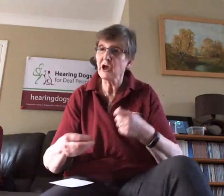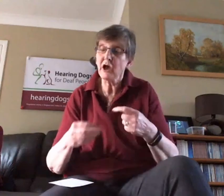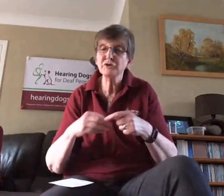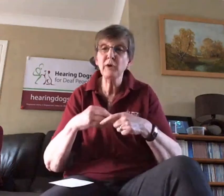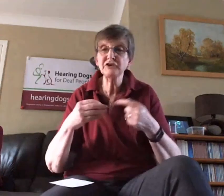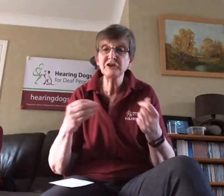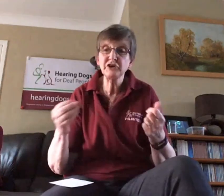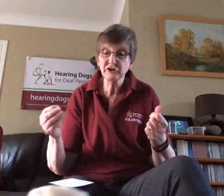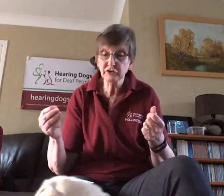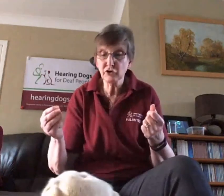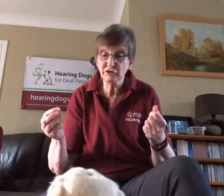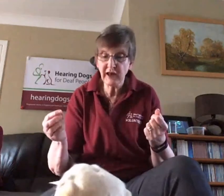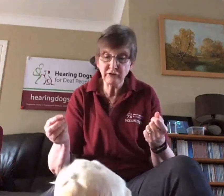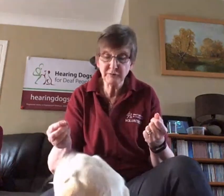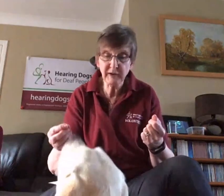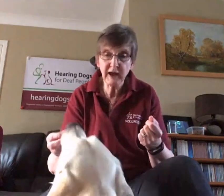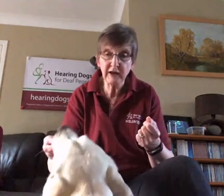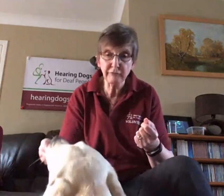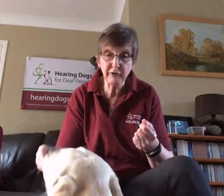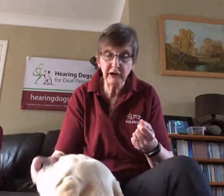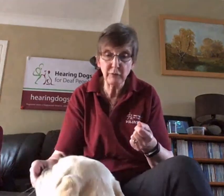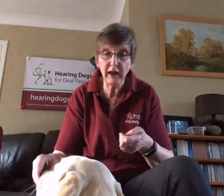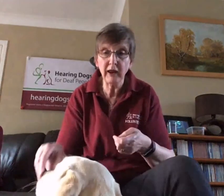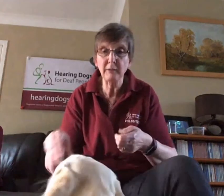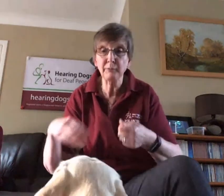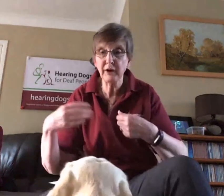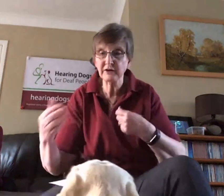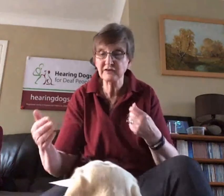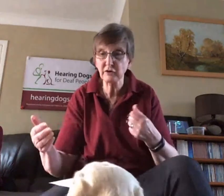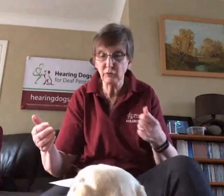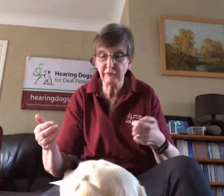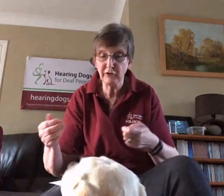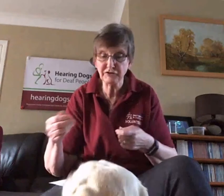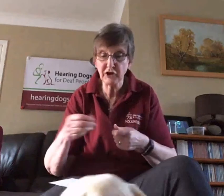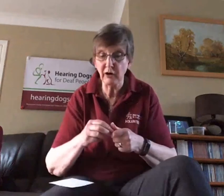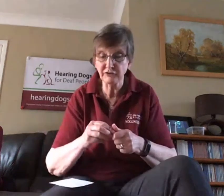As well as teaching the dogs how to behave really well and practicing all of those commands